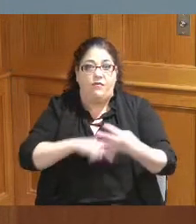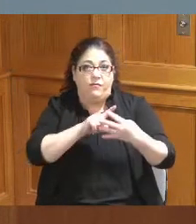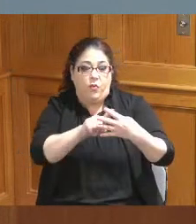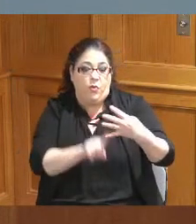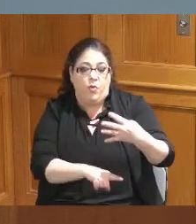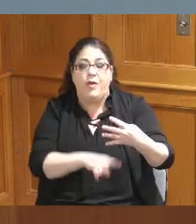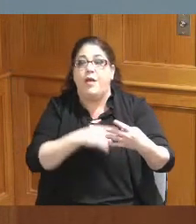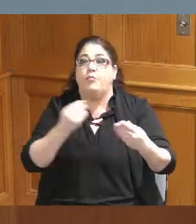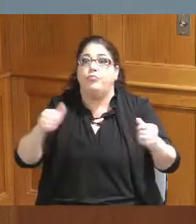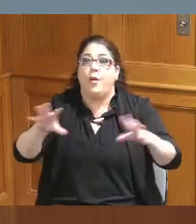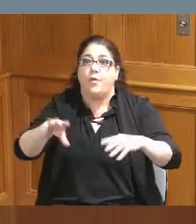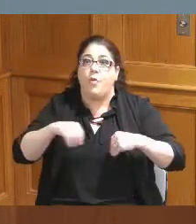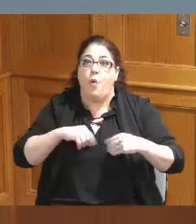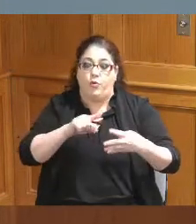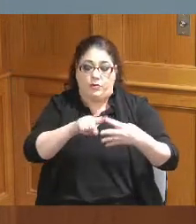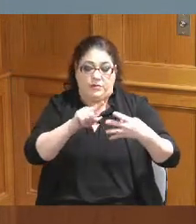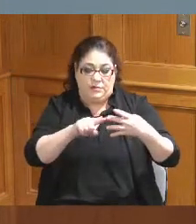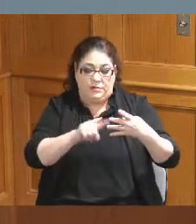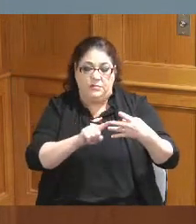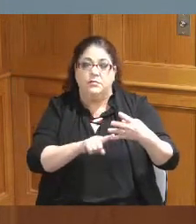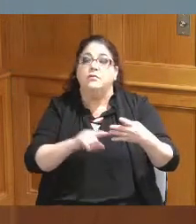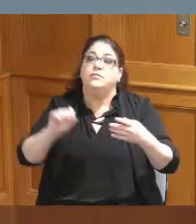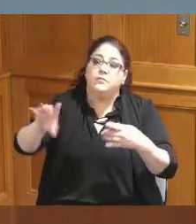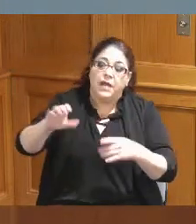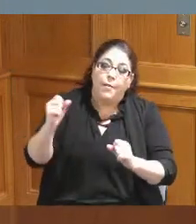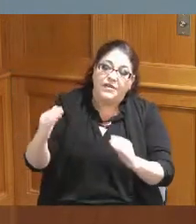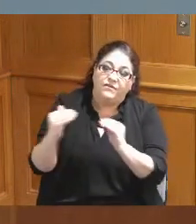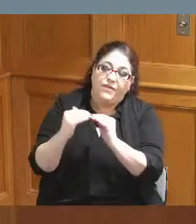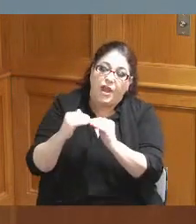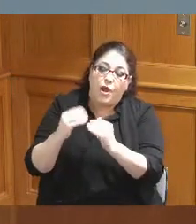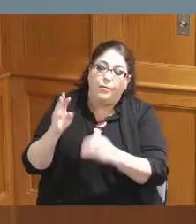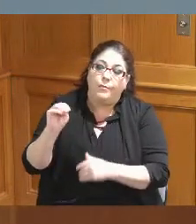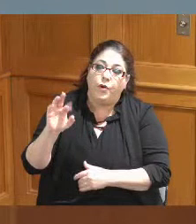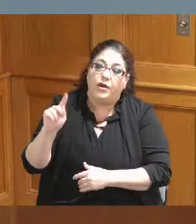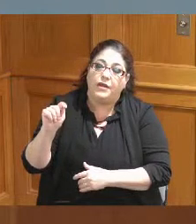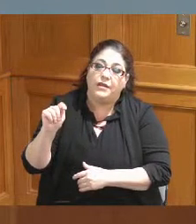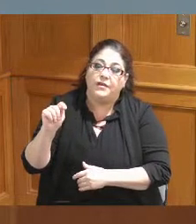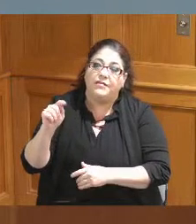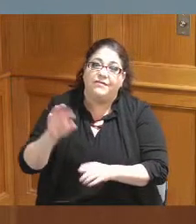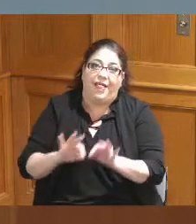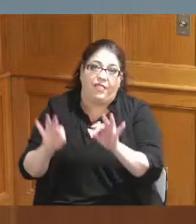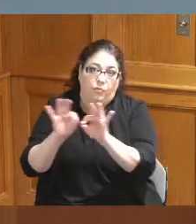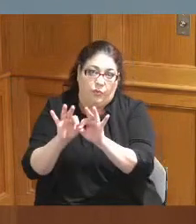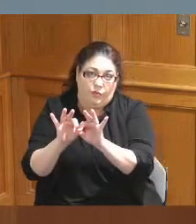owners were informed of the fair market value and this is just the next step in the process to get